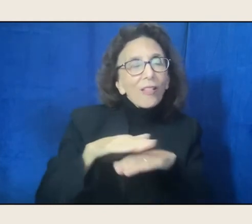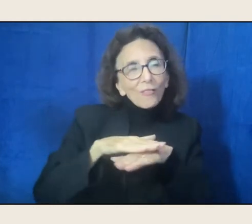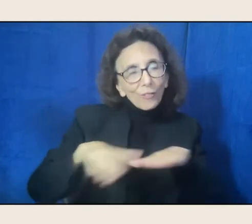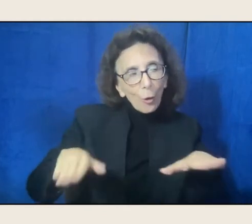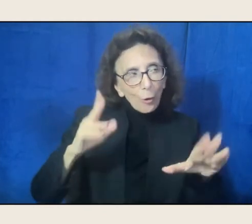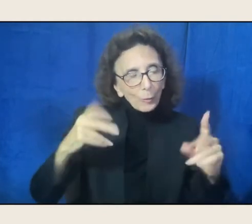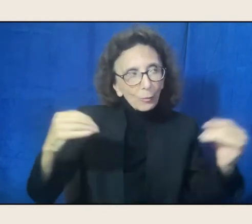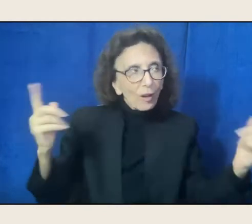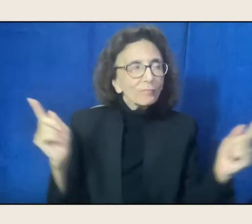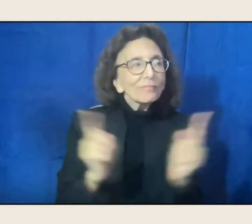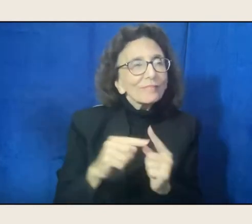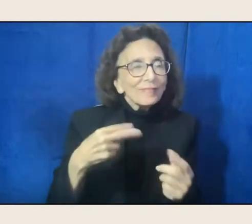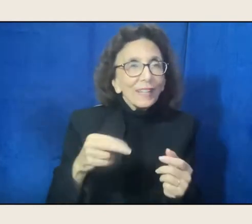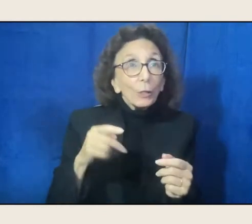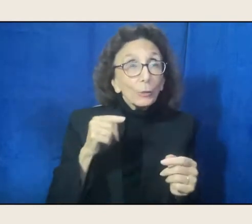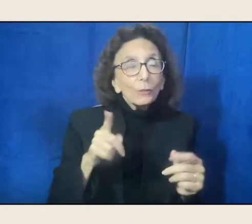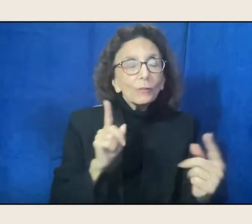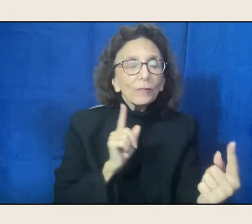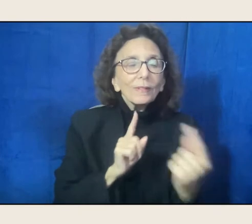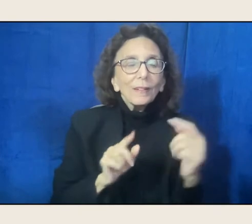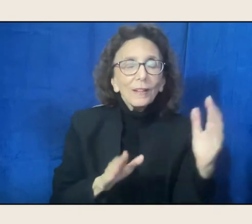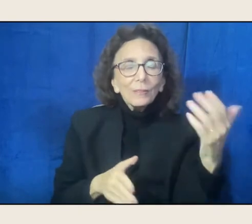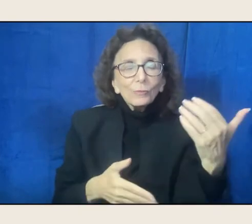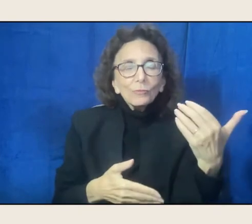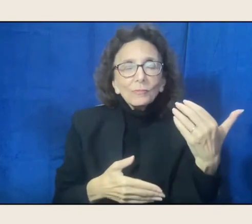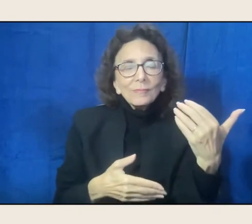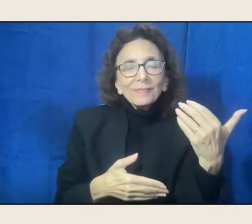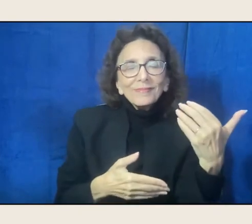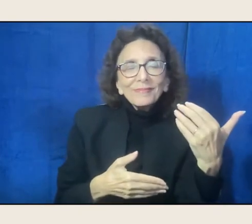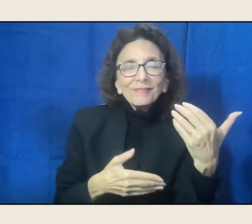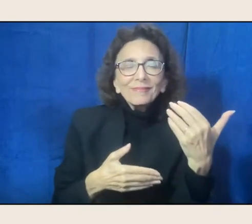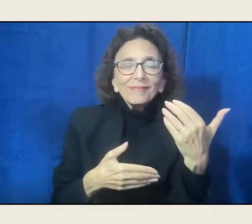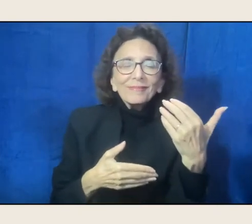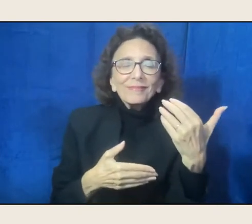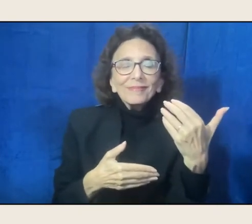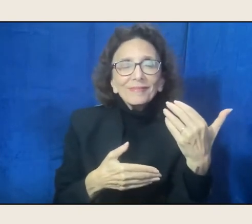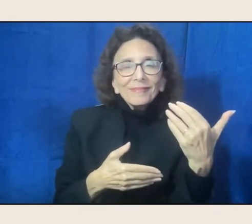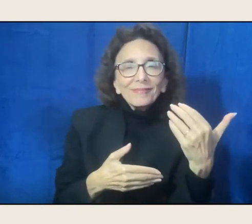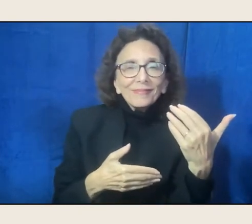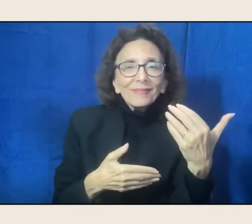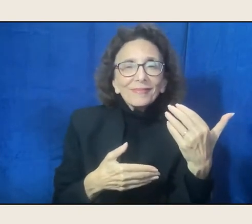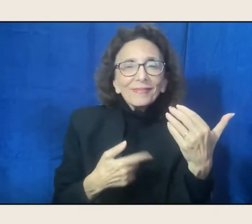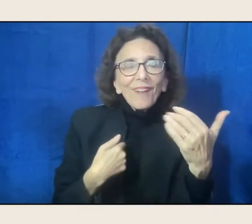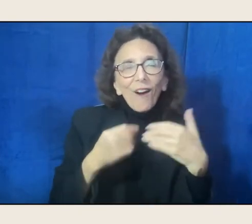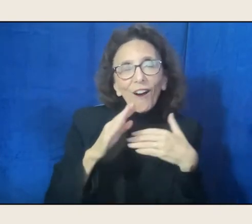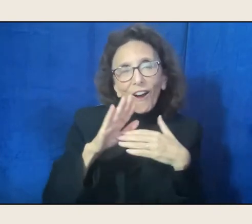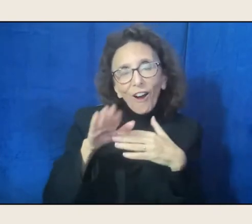You held me in your arms The whole night long